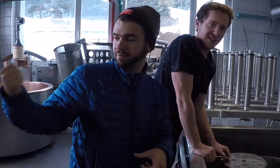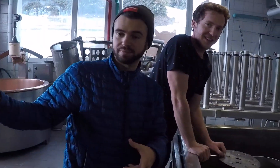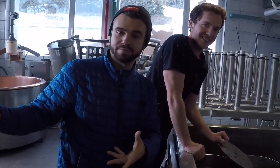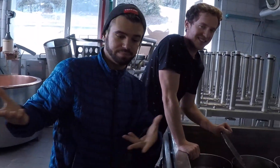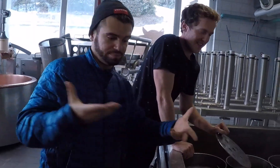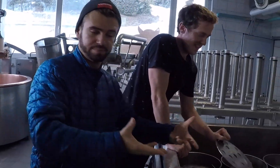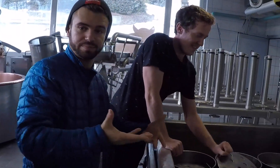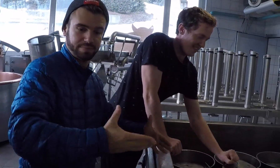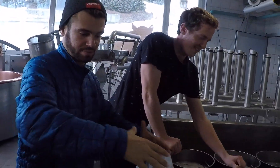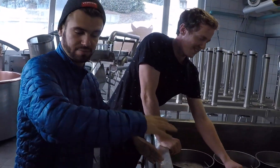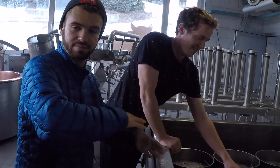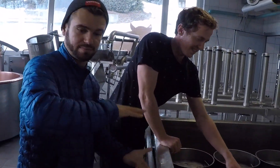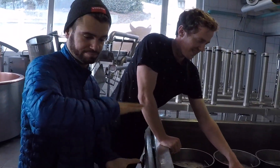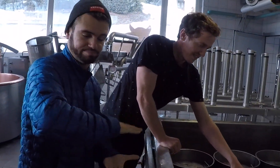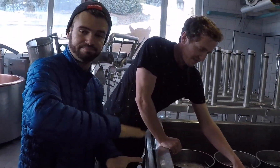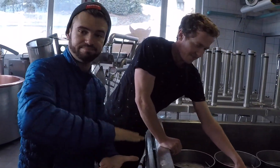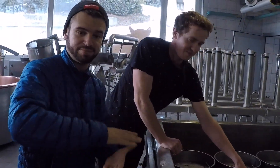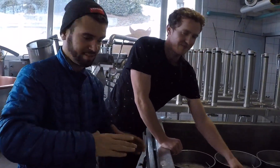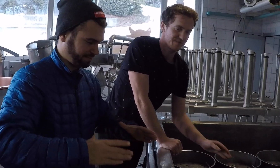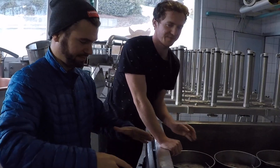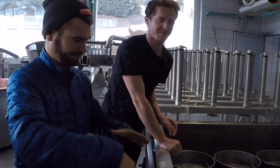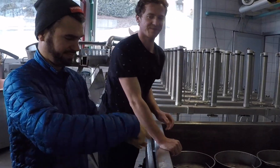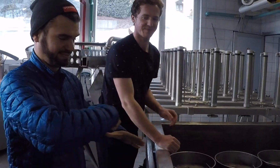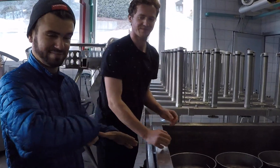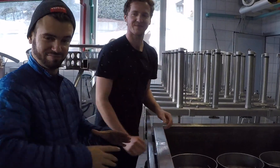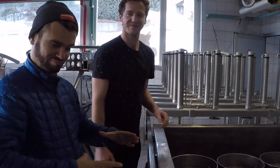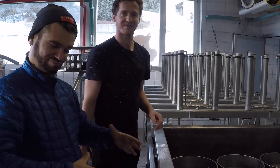It's pretty big. It comes from the previous one I discussed 3,000 kg.